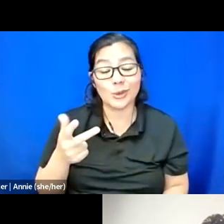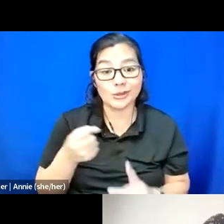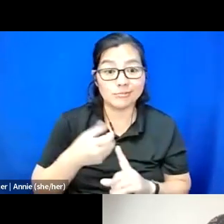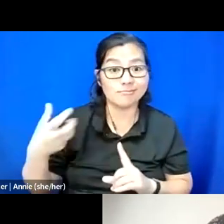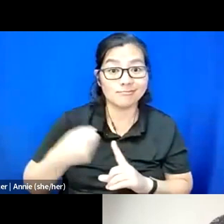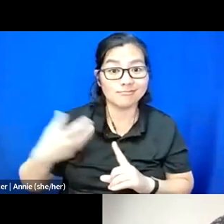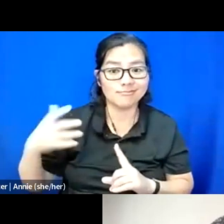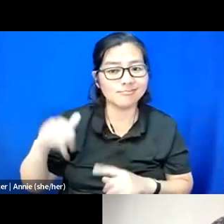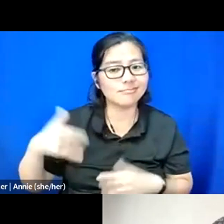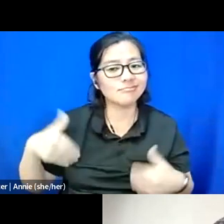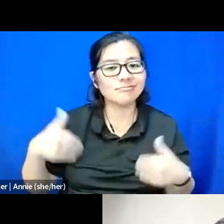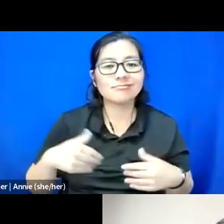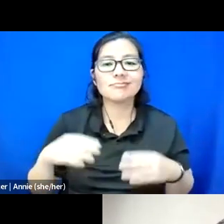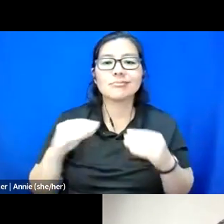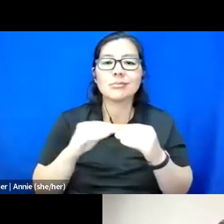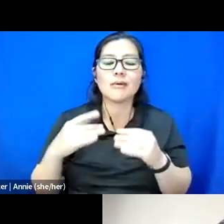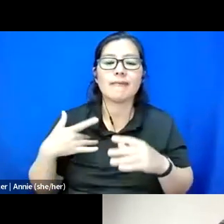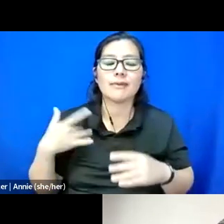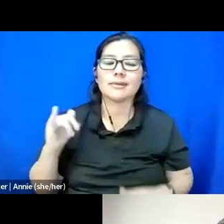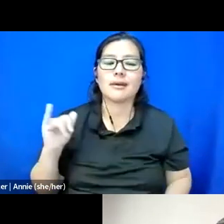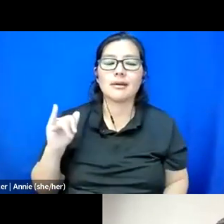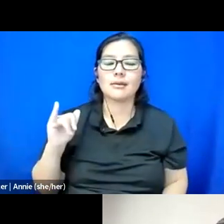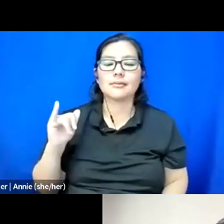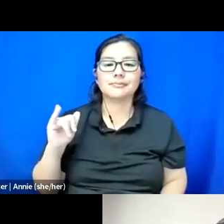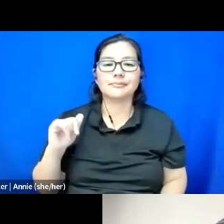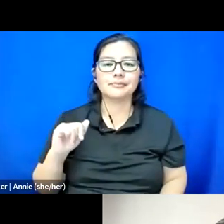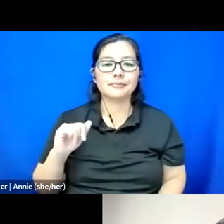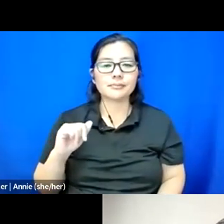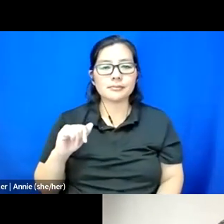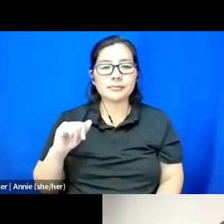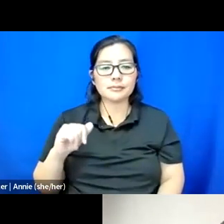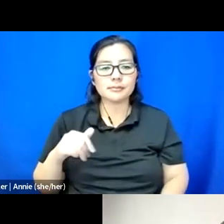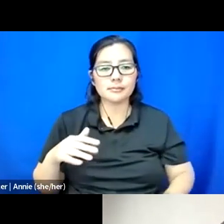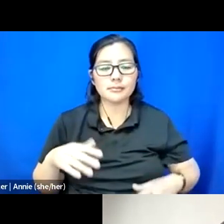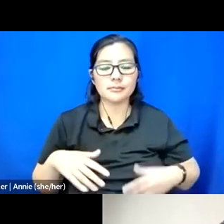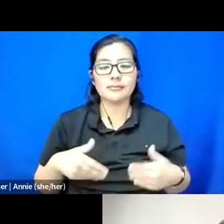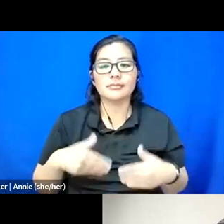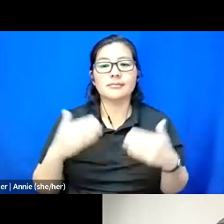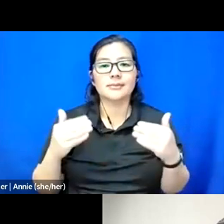the more it feels like this hyphen, right, of scholar activism, like,